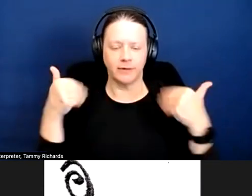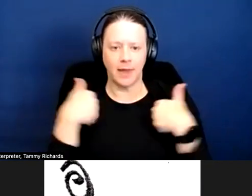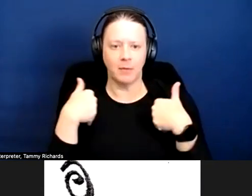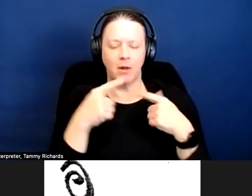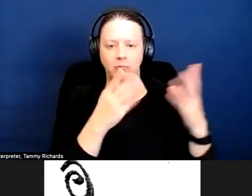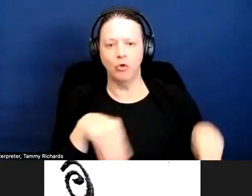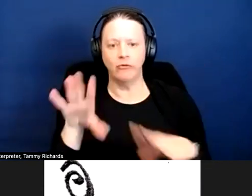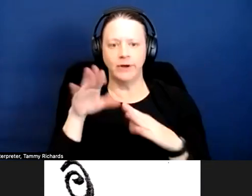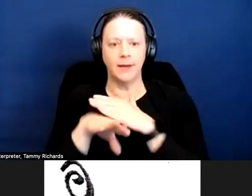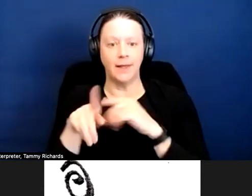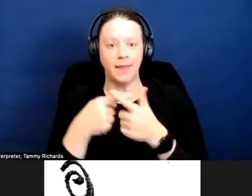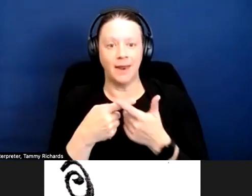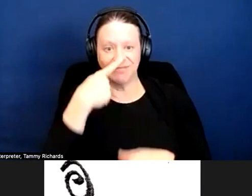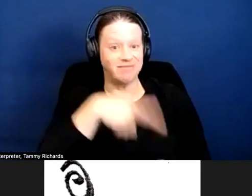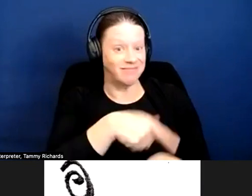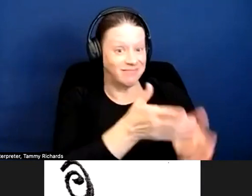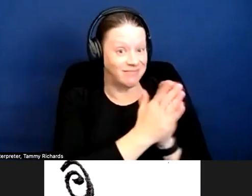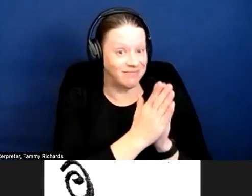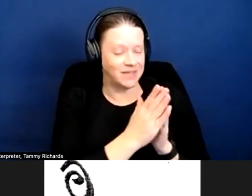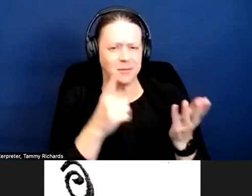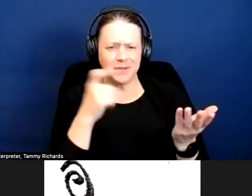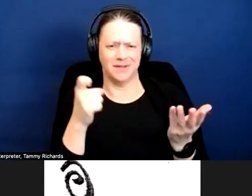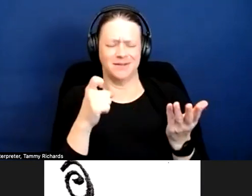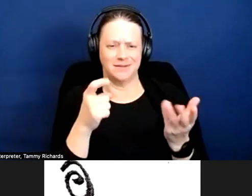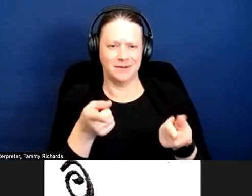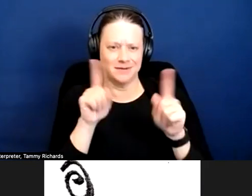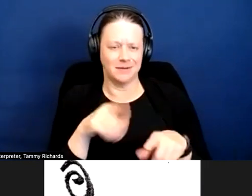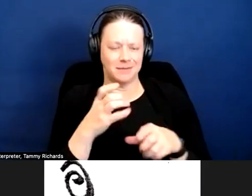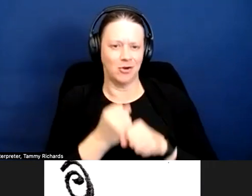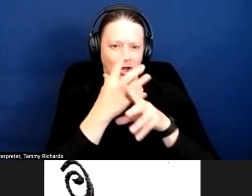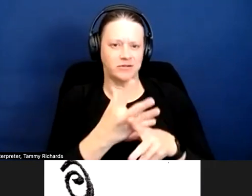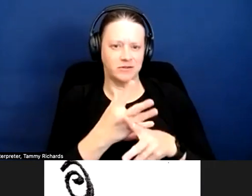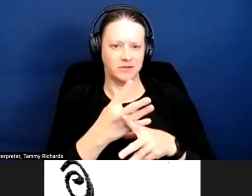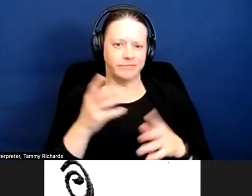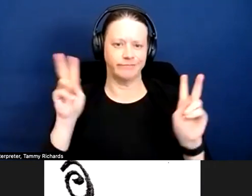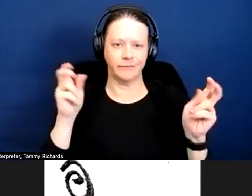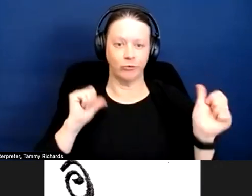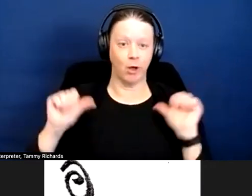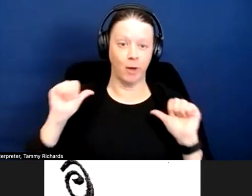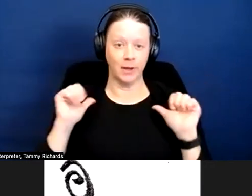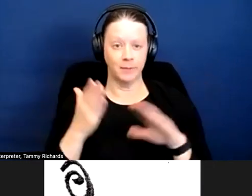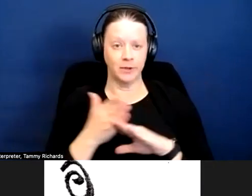and then ask for the accommodation, because it just ends up causing drama between you and your landlord.